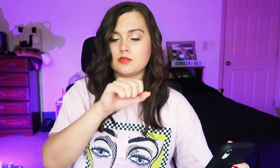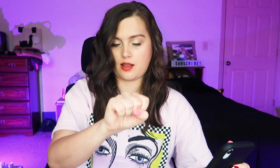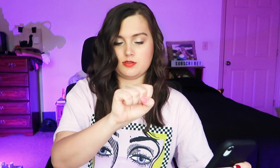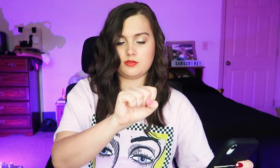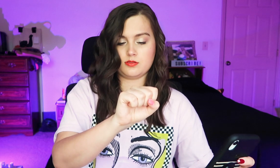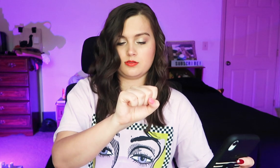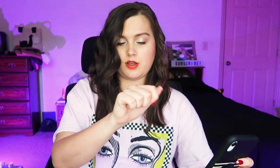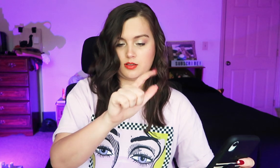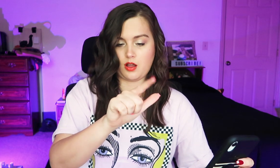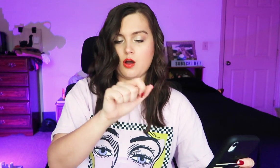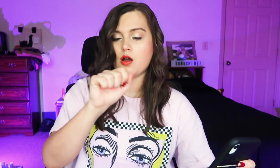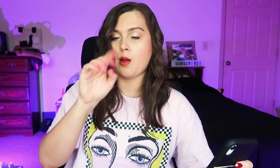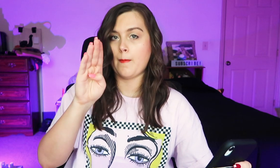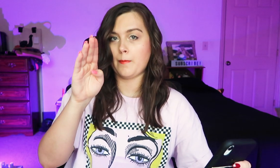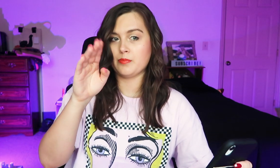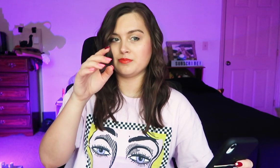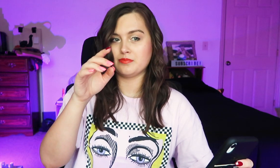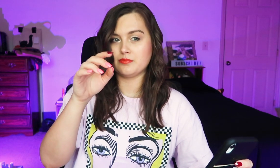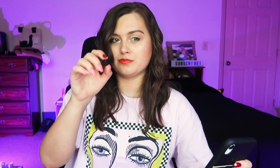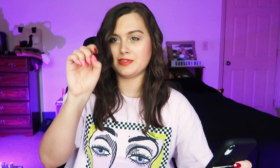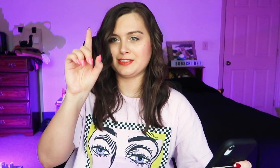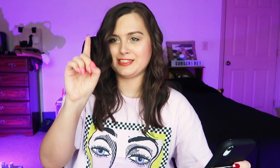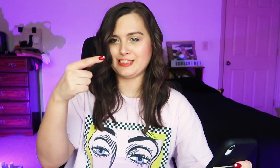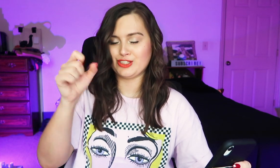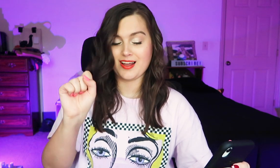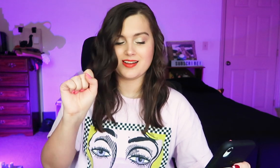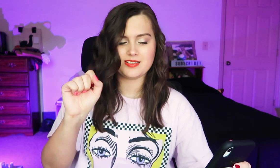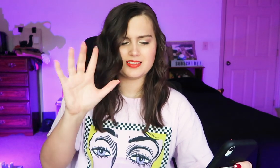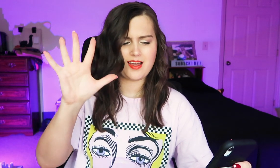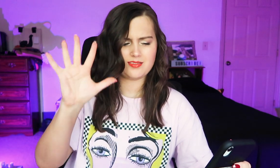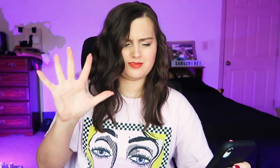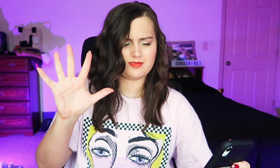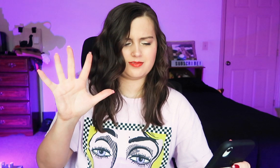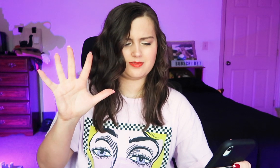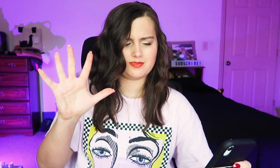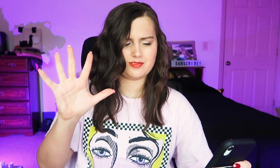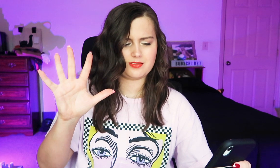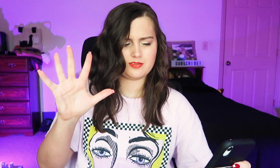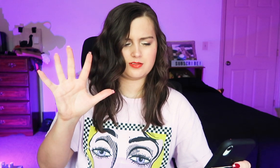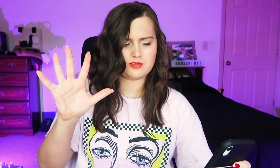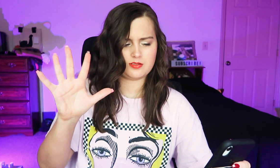this is the ASL "S", this is the German one.